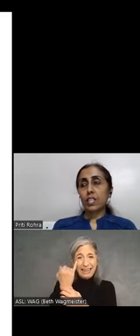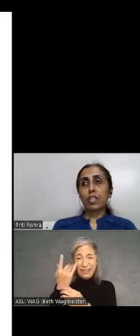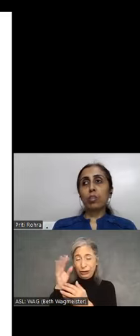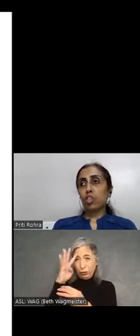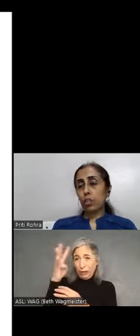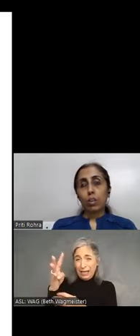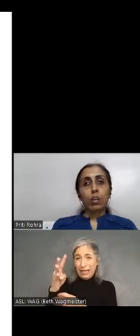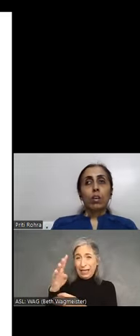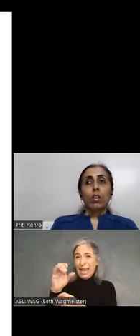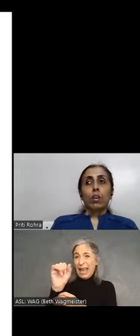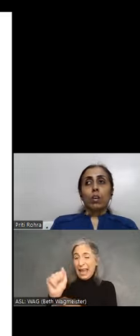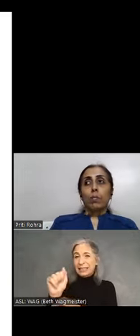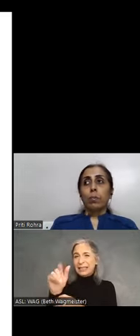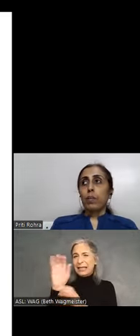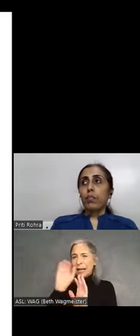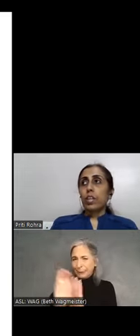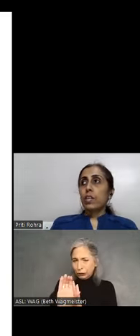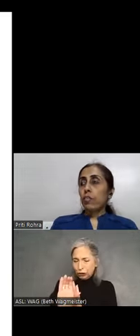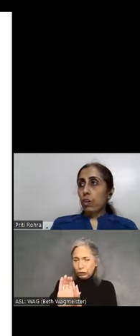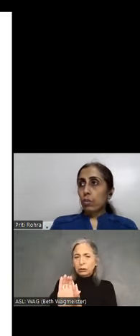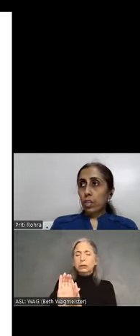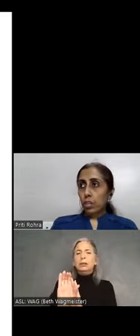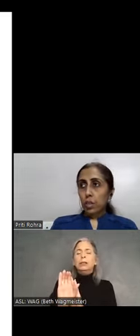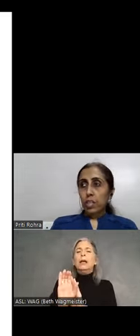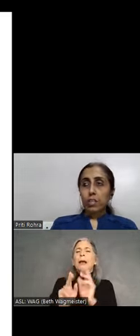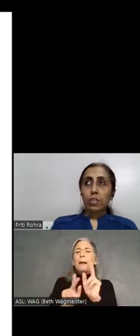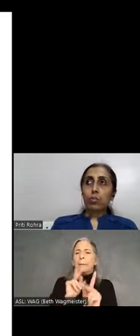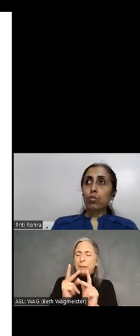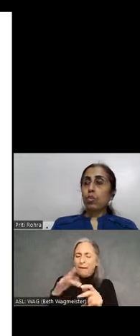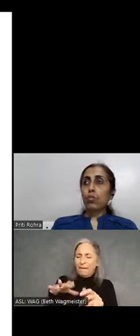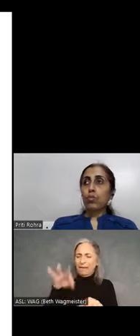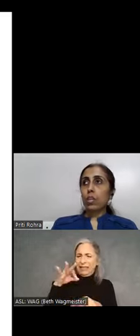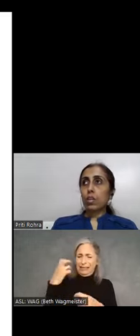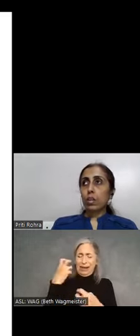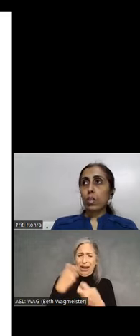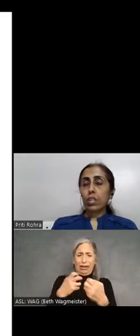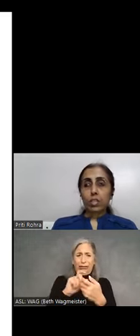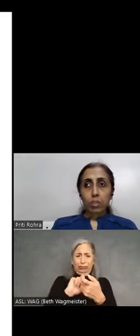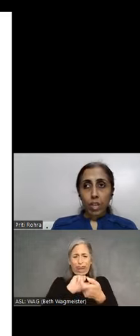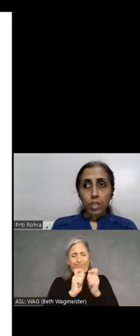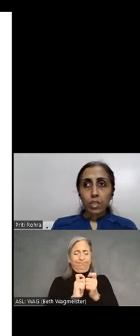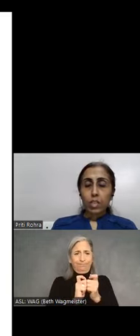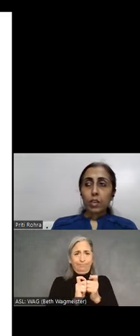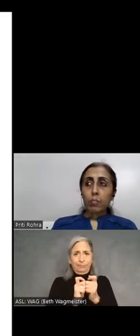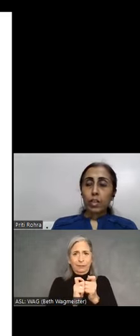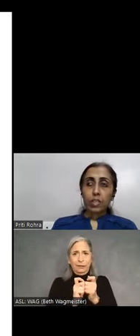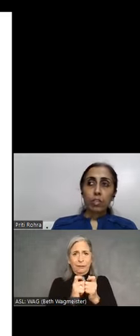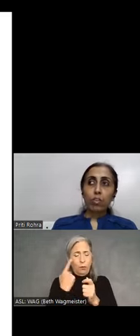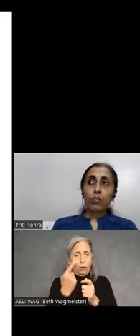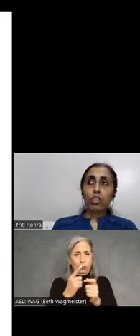an image. People find it difficult to customize those who are using custom styles. Plus low vision